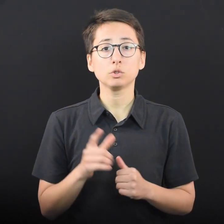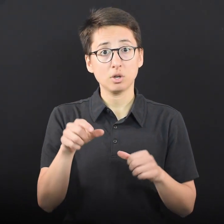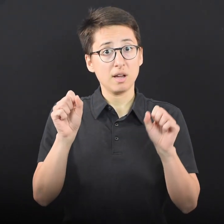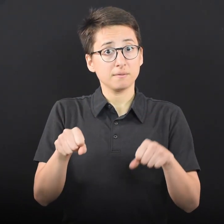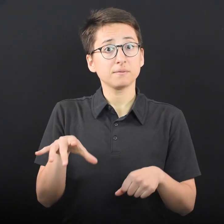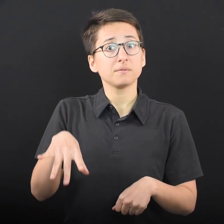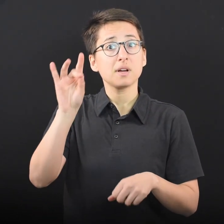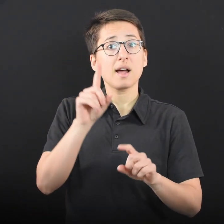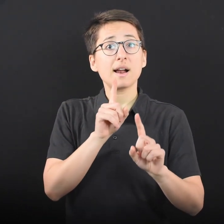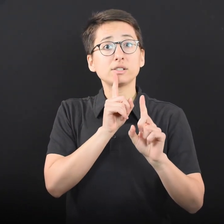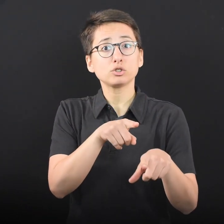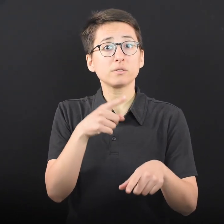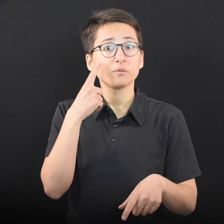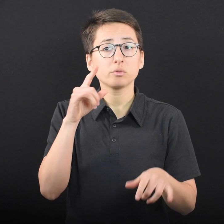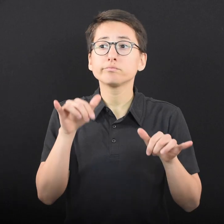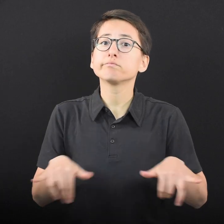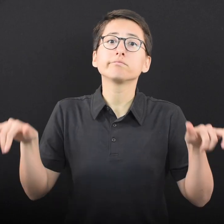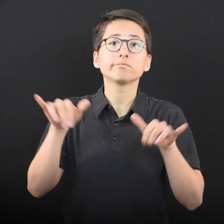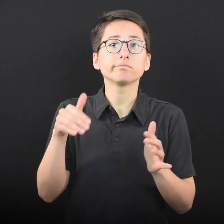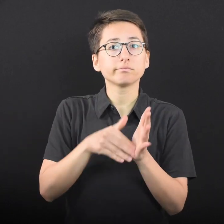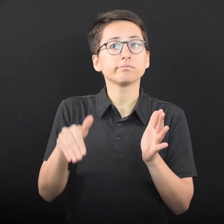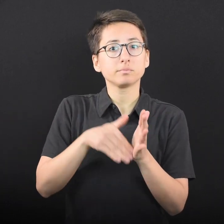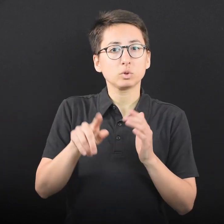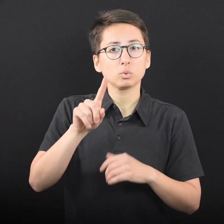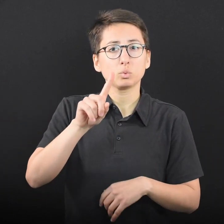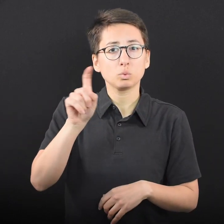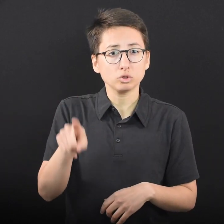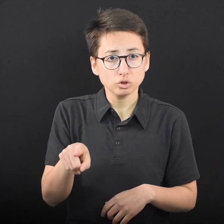You can find answers to common questions from reputable sources,